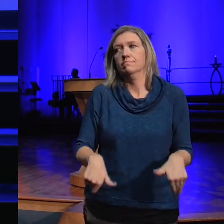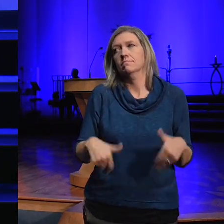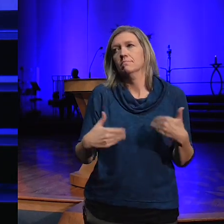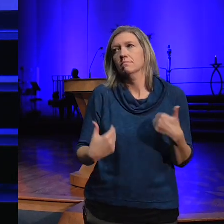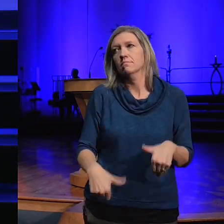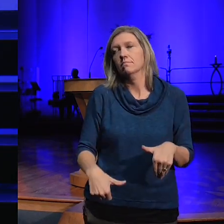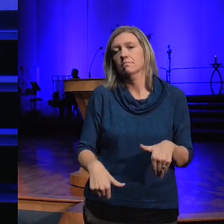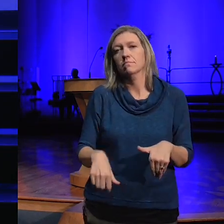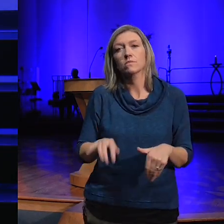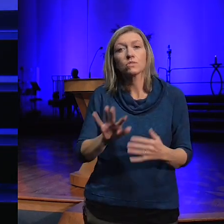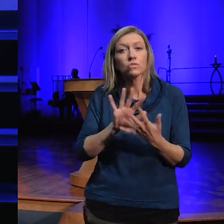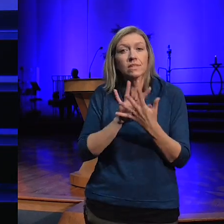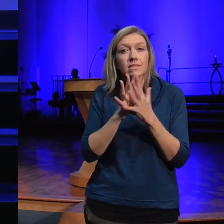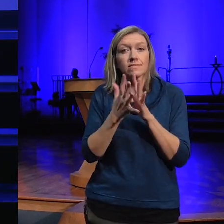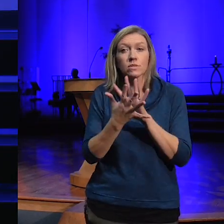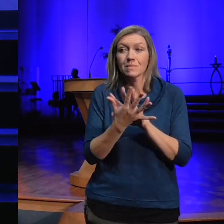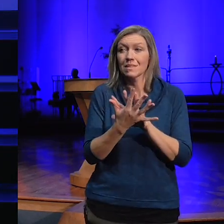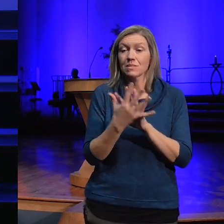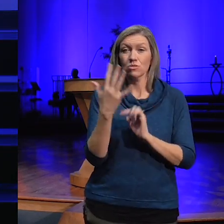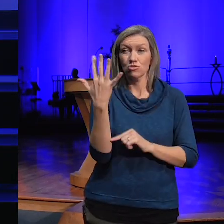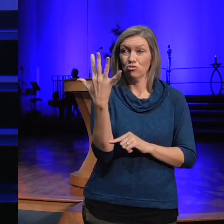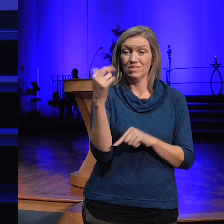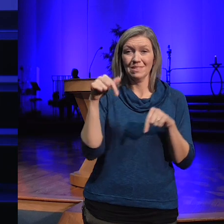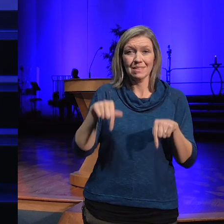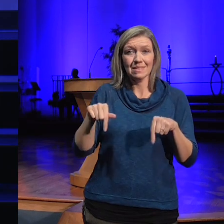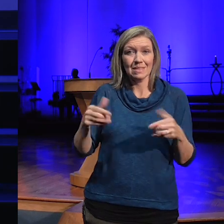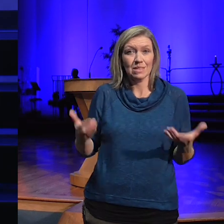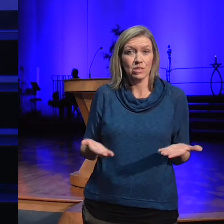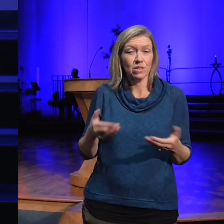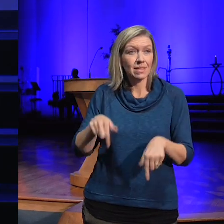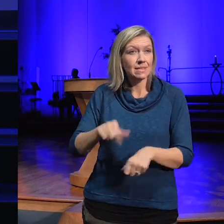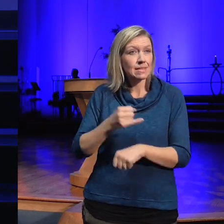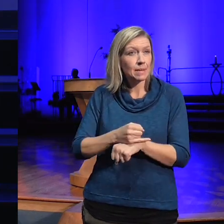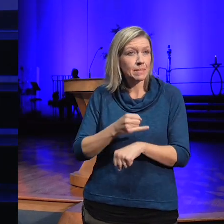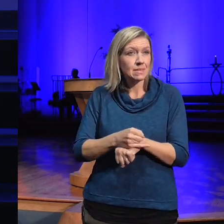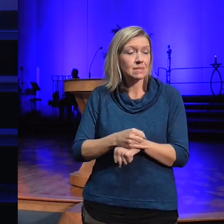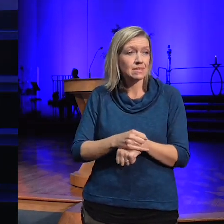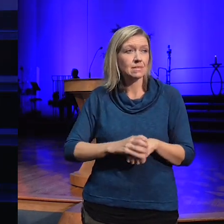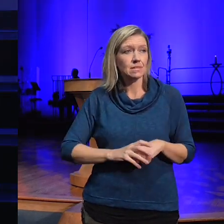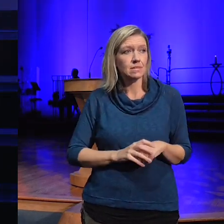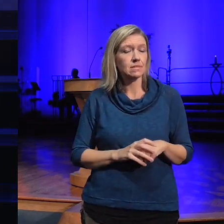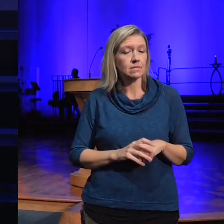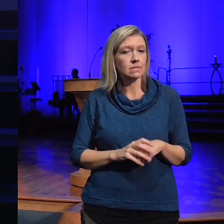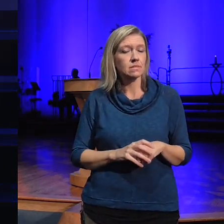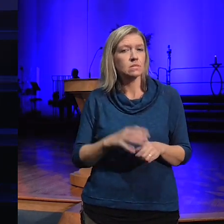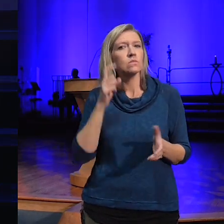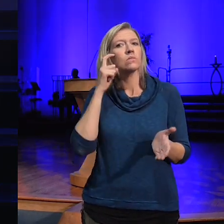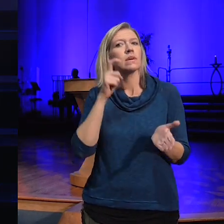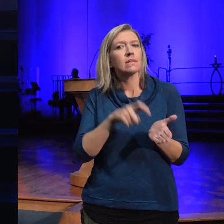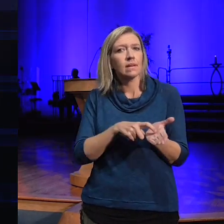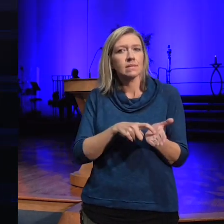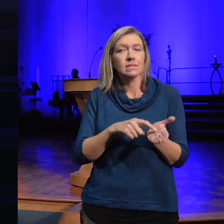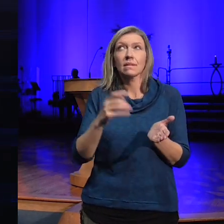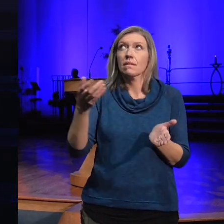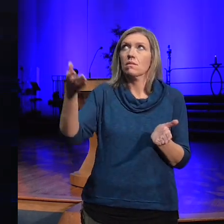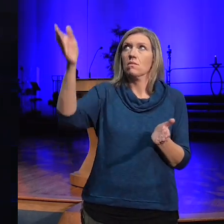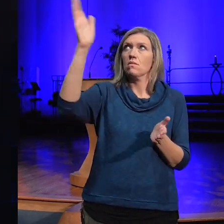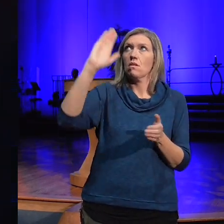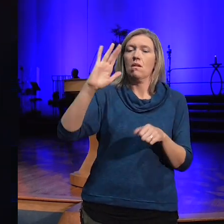of the trees on our campus just absolutely recognizing the hand of God is everywhere